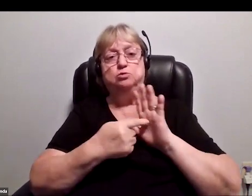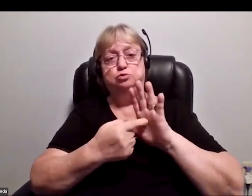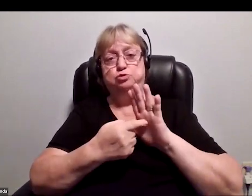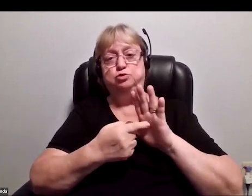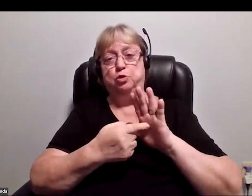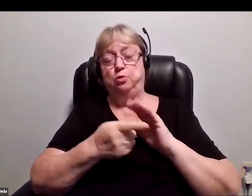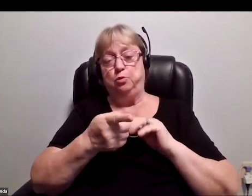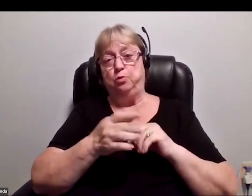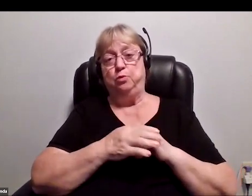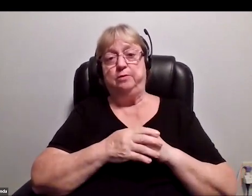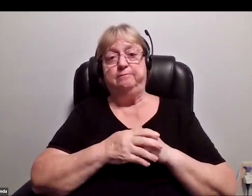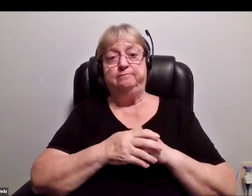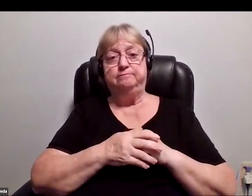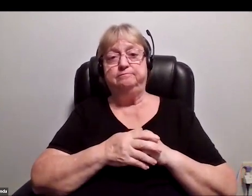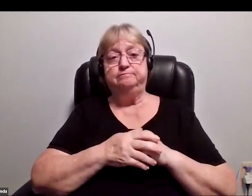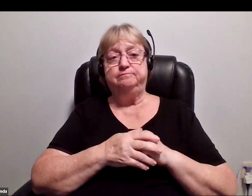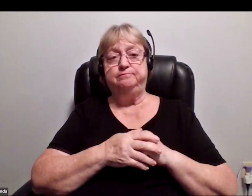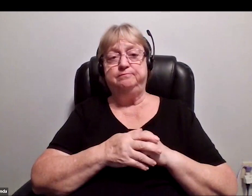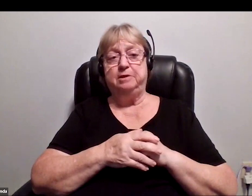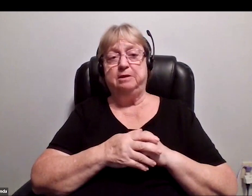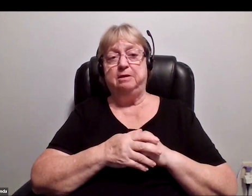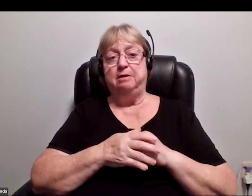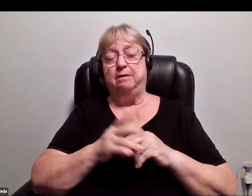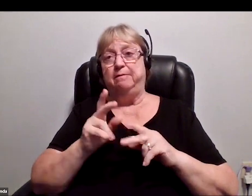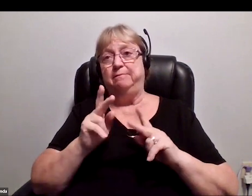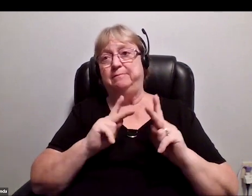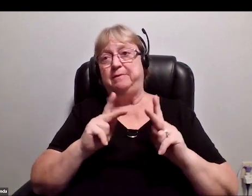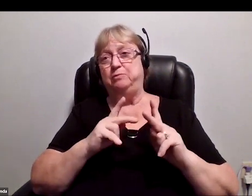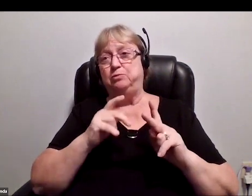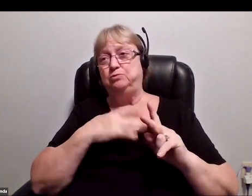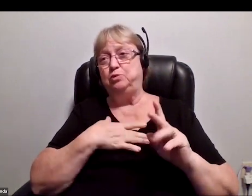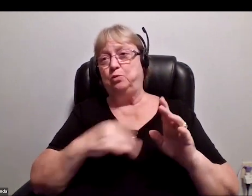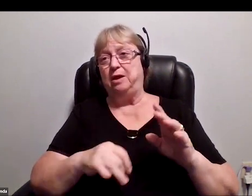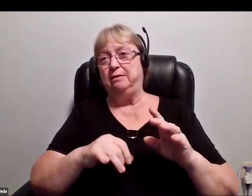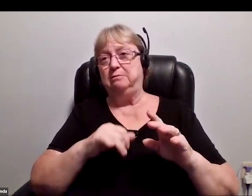There's just a little-- if people don't like seeing unnecessary surgical things,